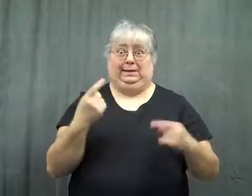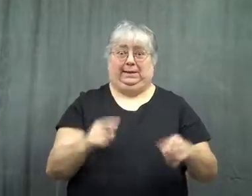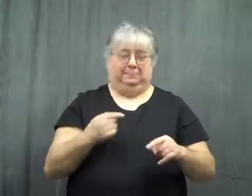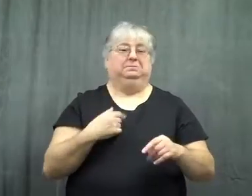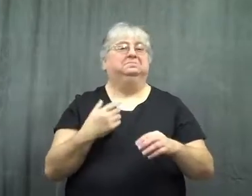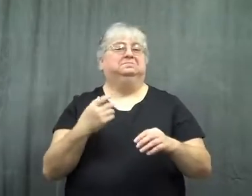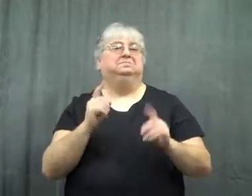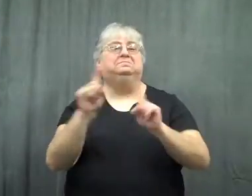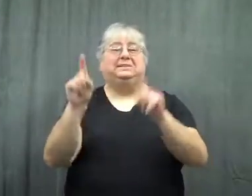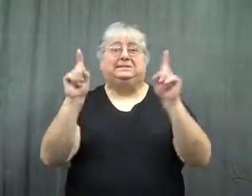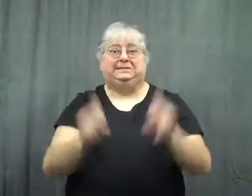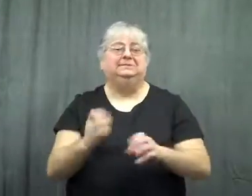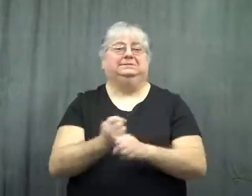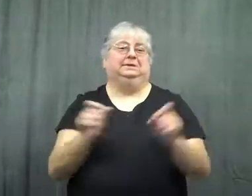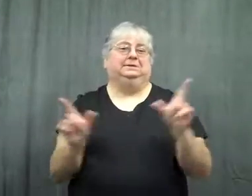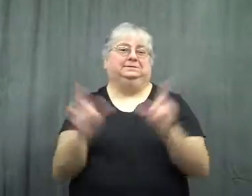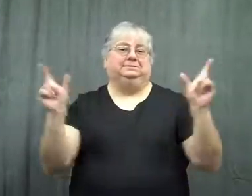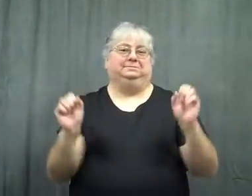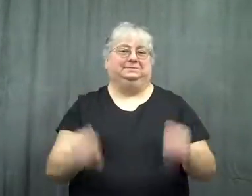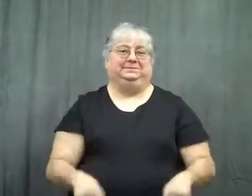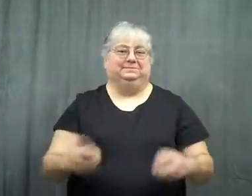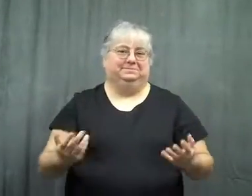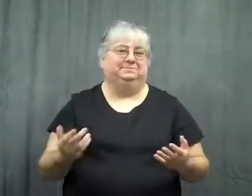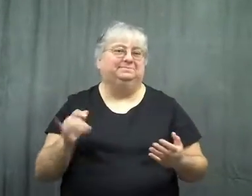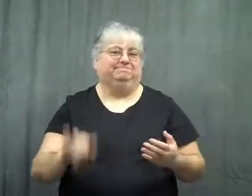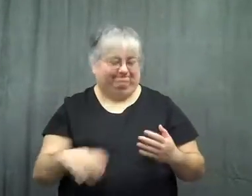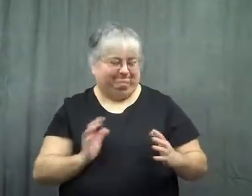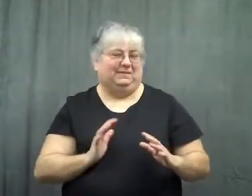then I could take the test and get my license.